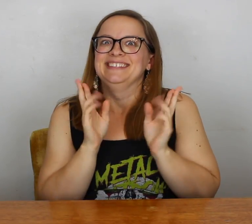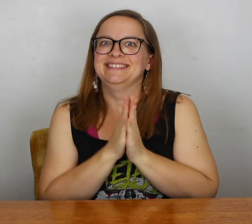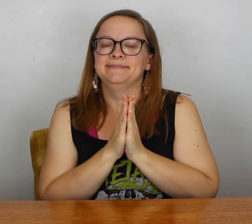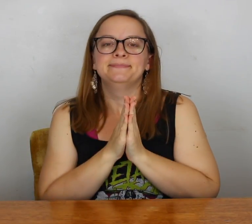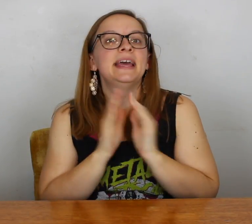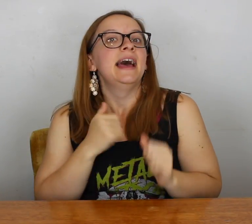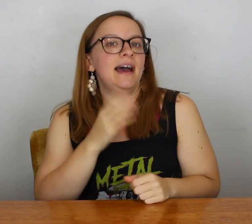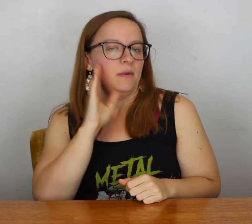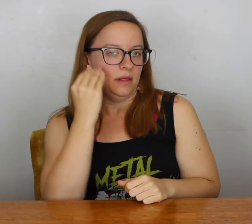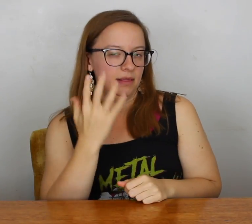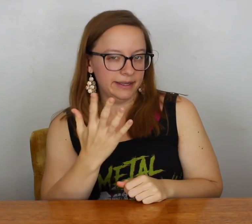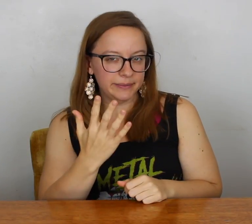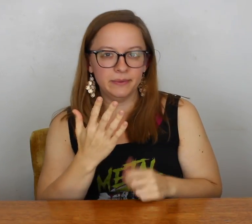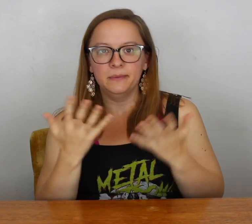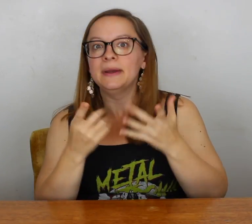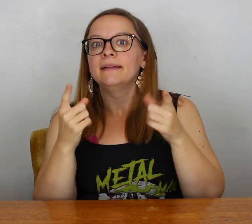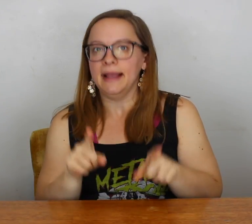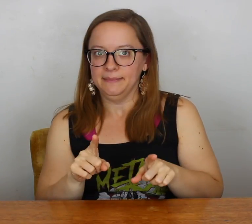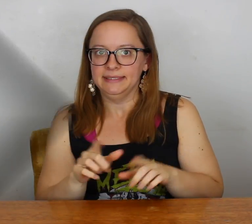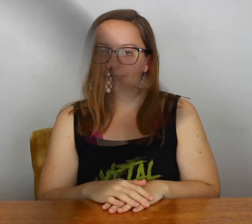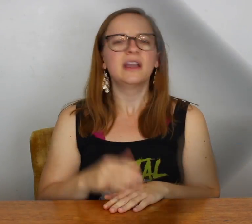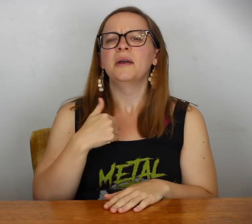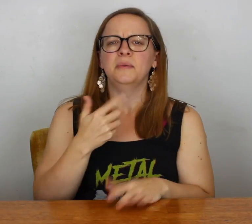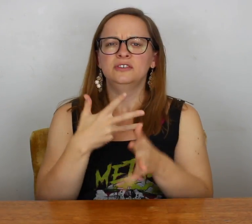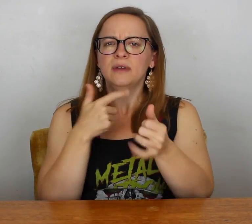So cross your fingers and I will definitely let you guys know what happens.